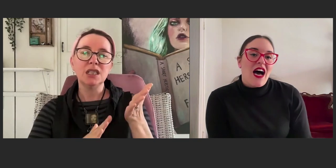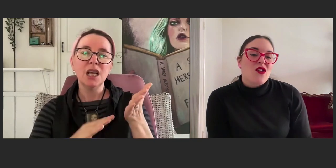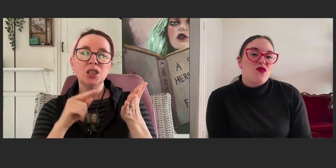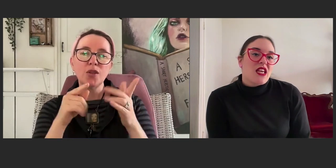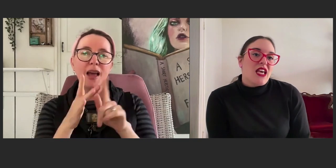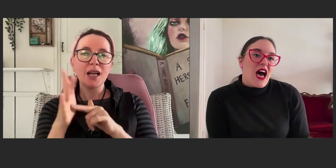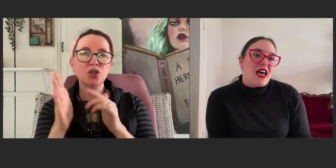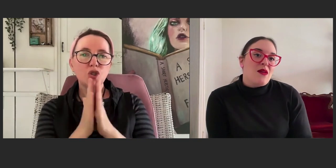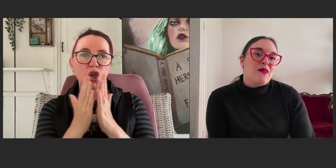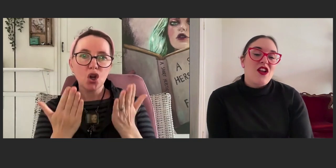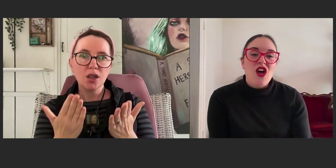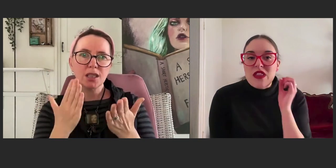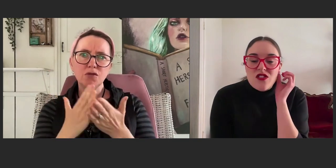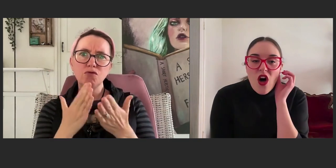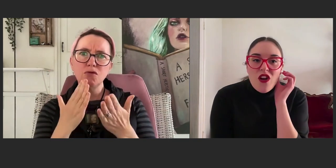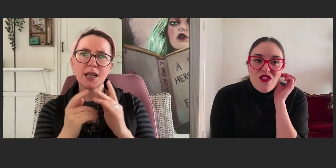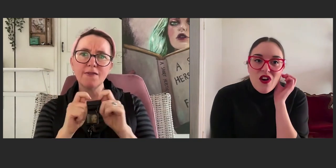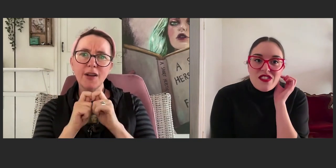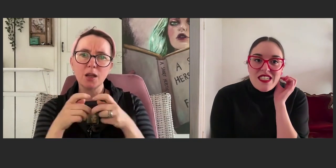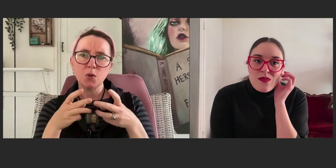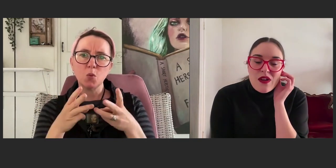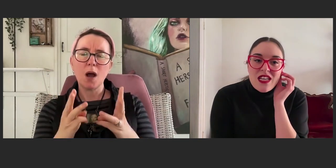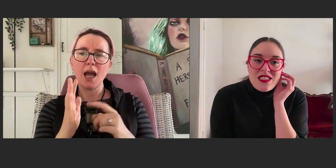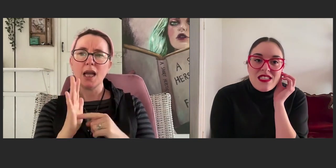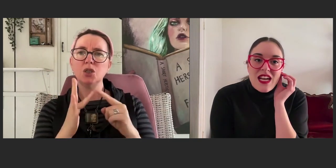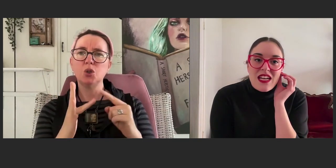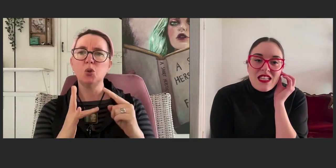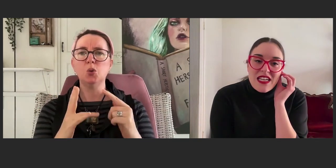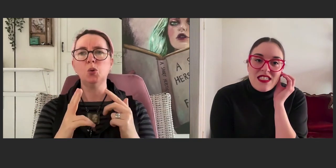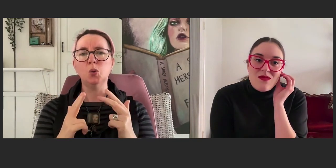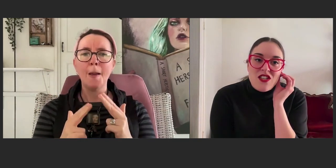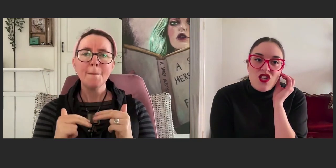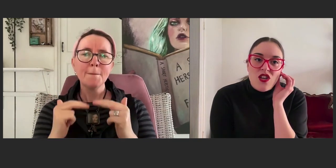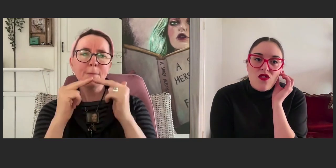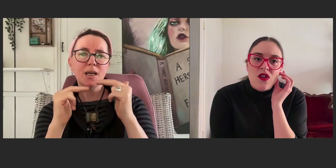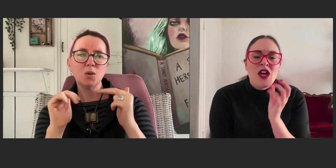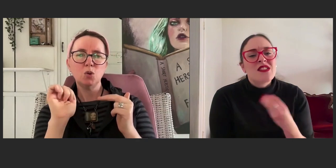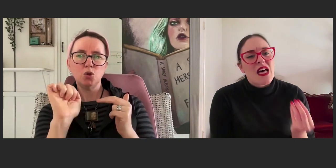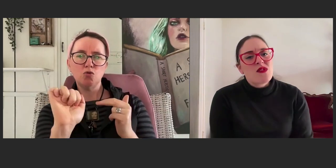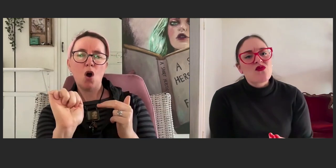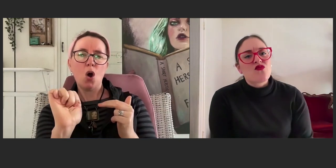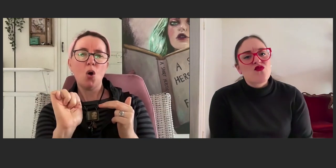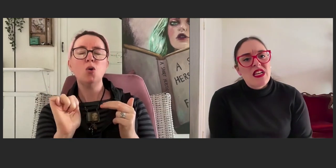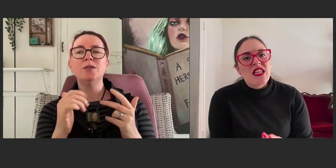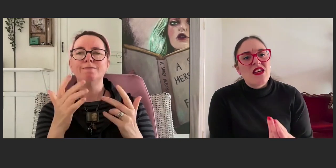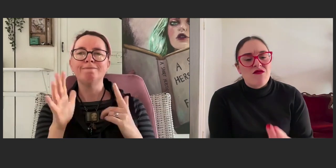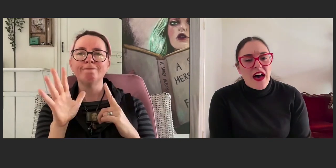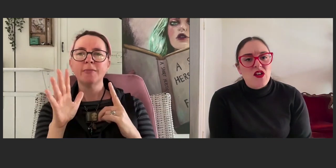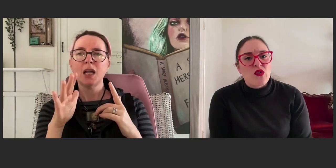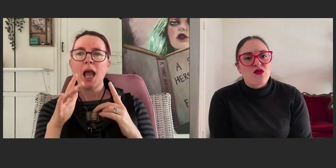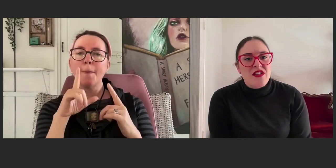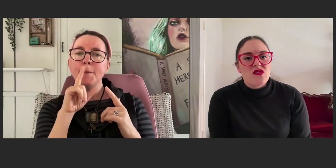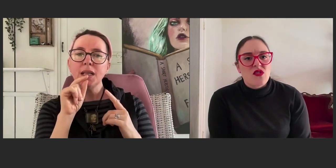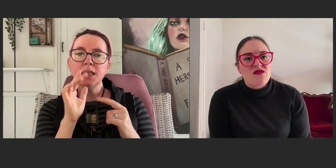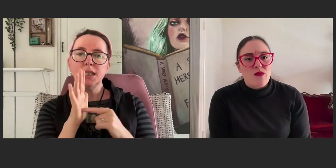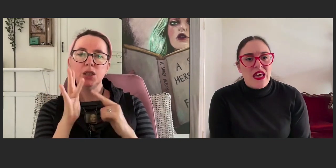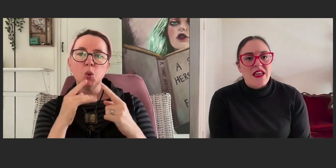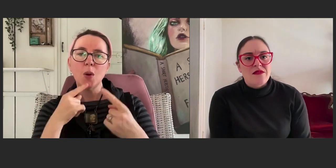I could really embed her with a lot of those experiences that I'd collected in my journal. So, that was a really valuable resource for me